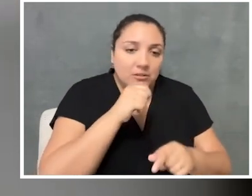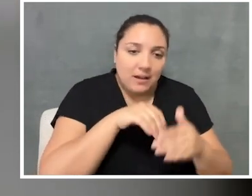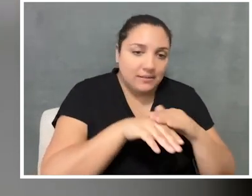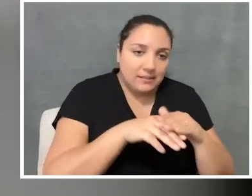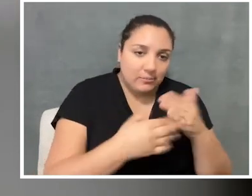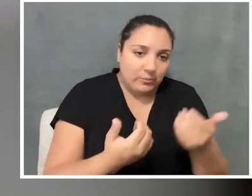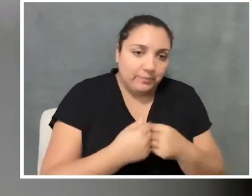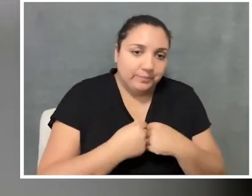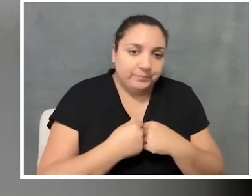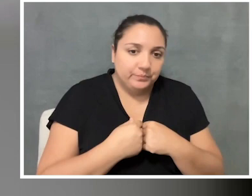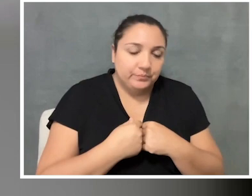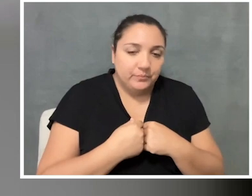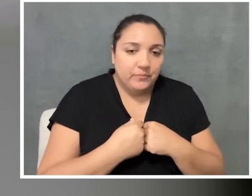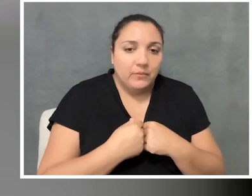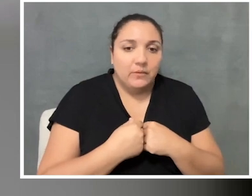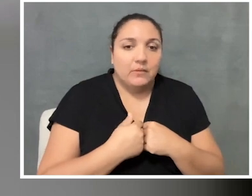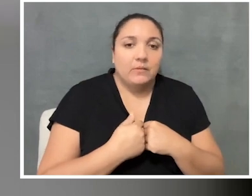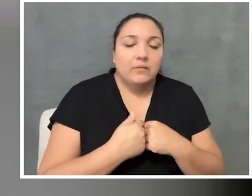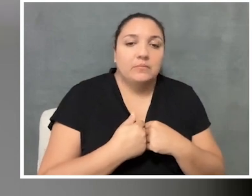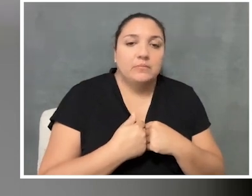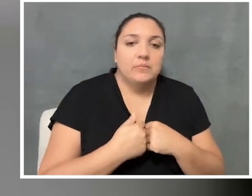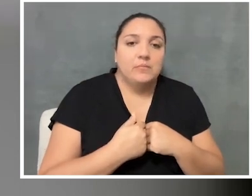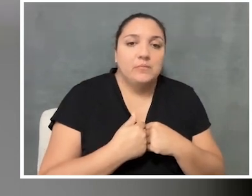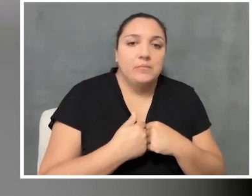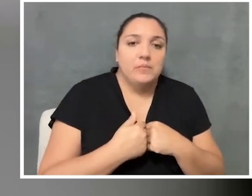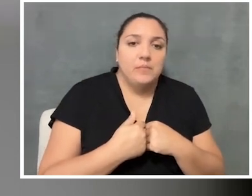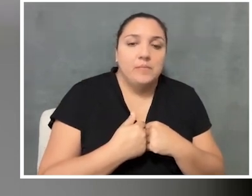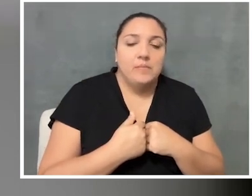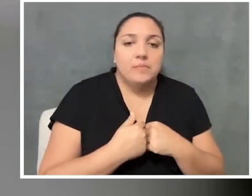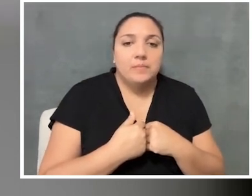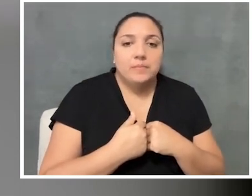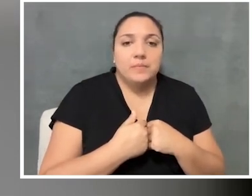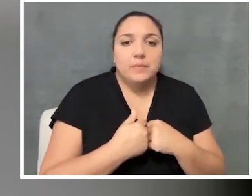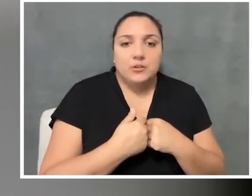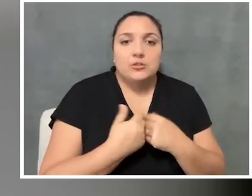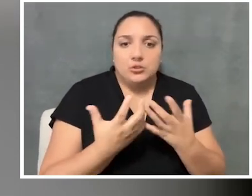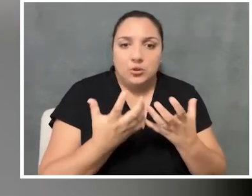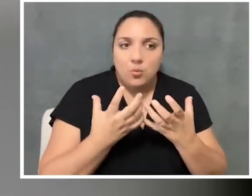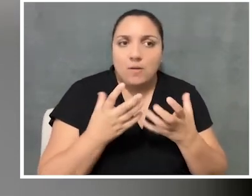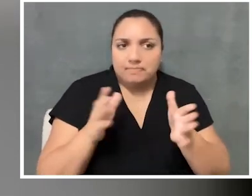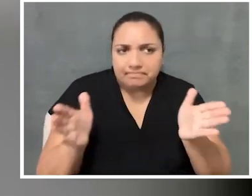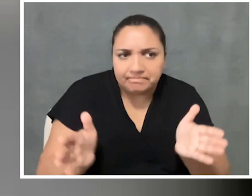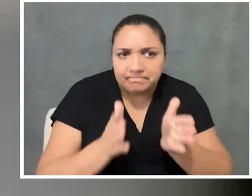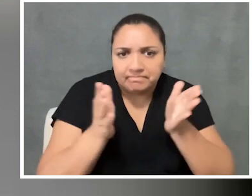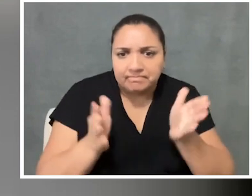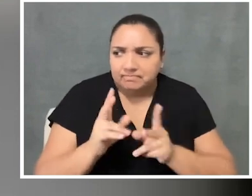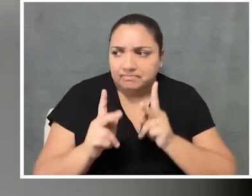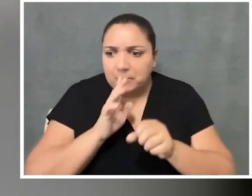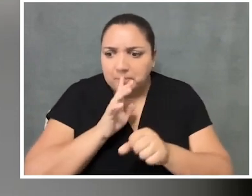So I think building some of that buy-in organically is a great way to then make,